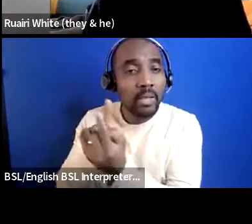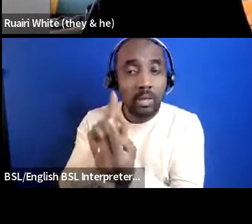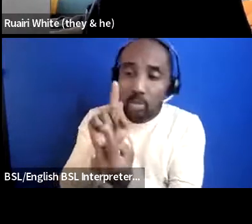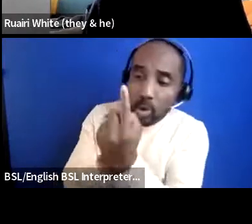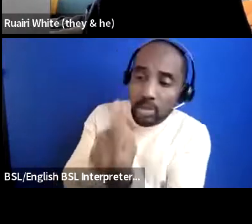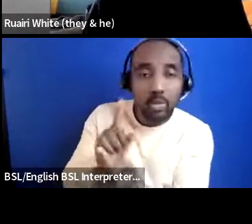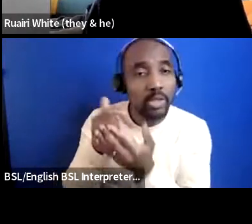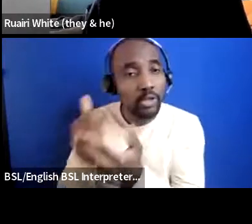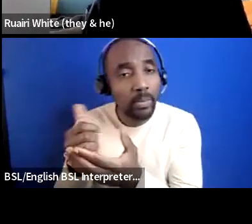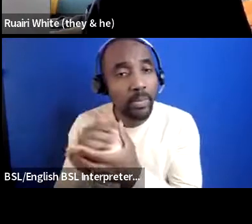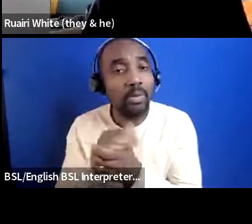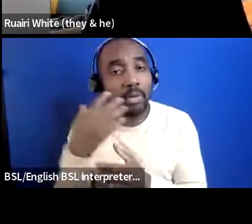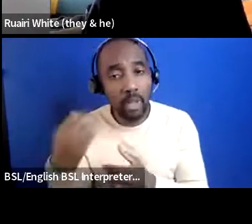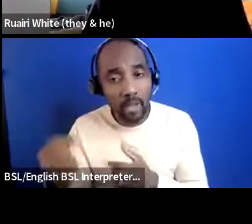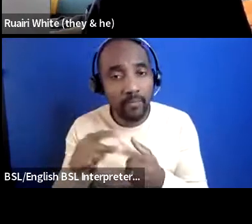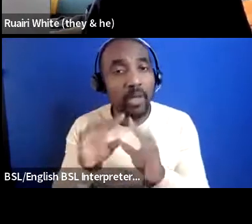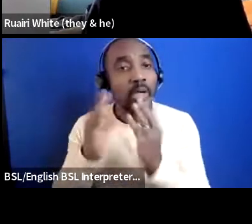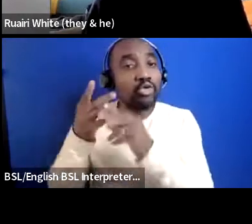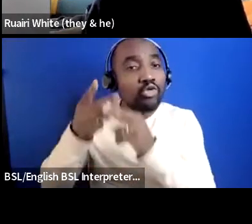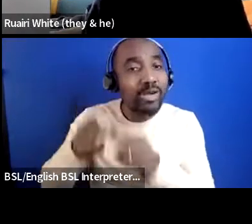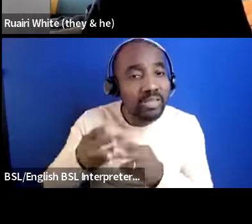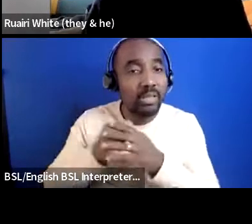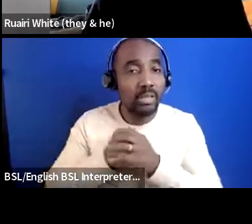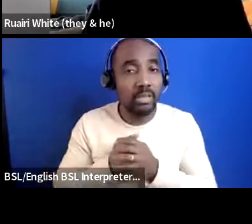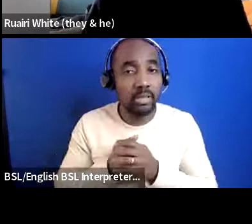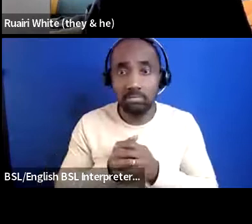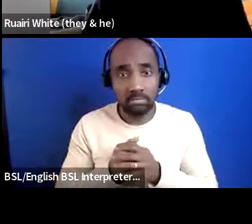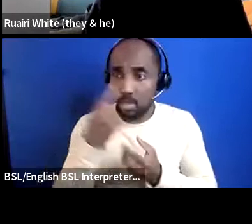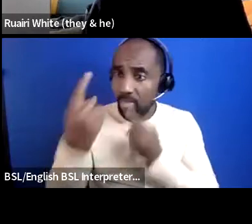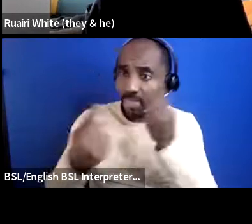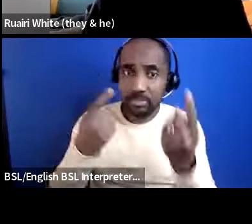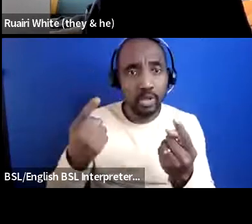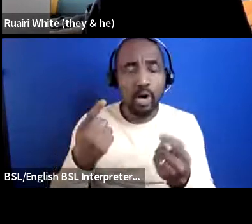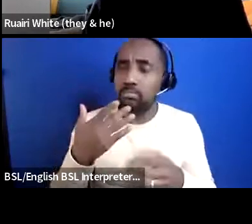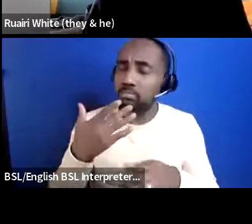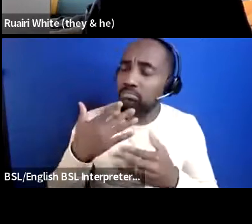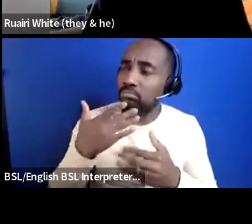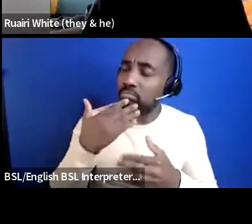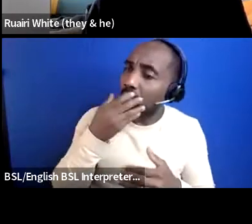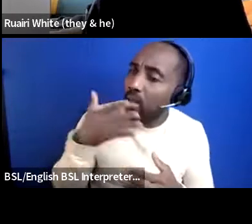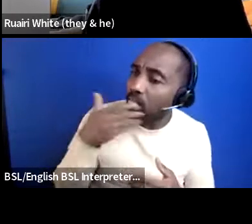we also have trustees obviously they all give up their time to support and run some of these